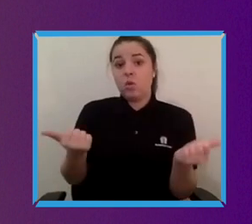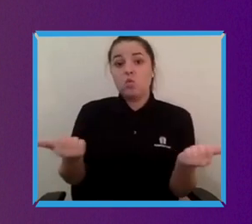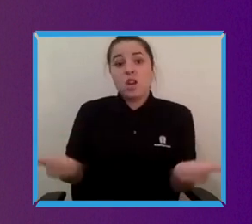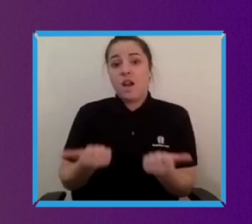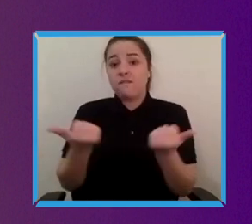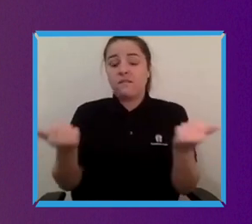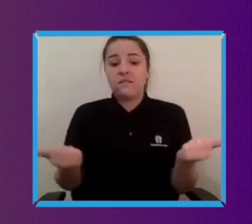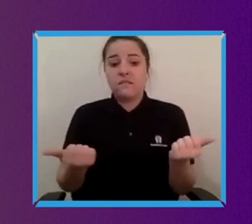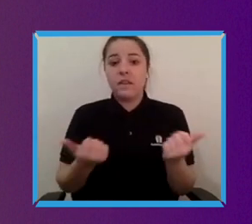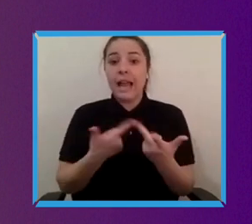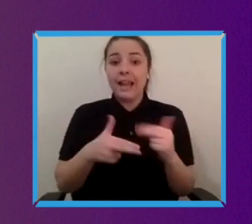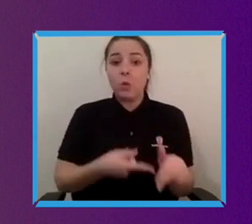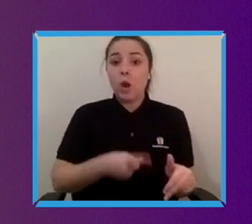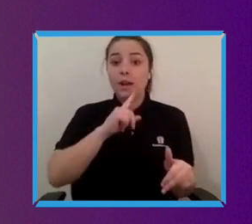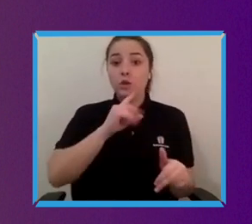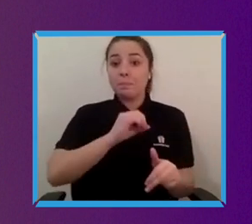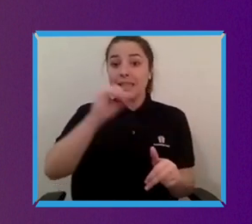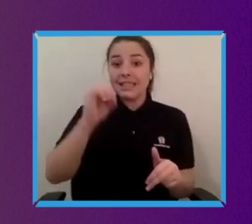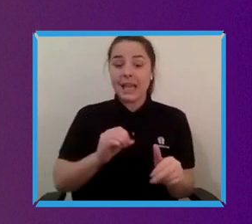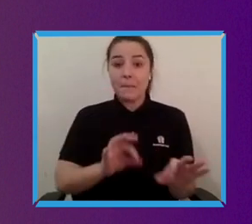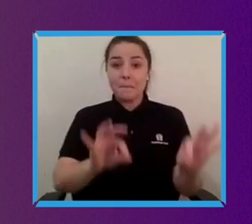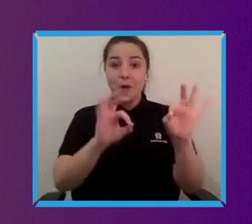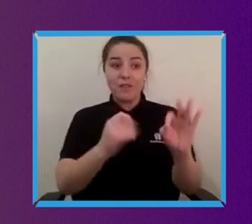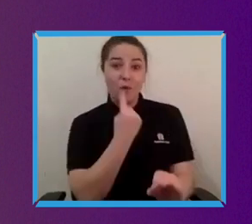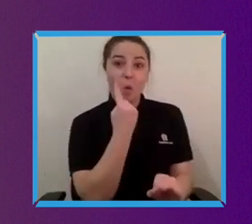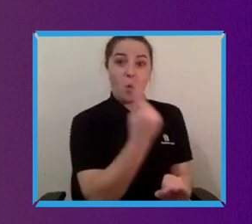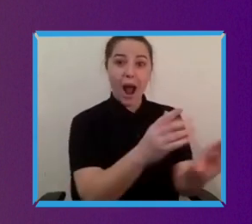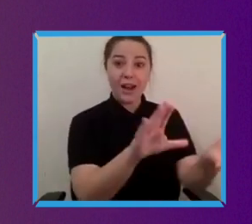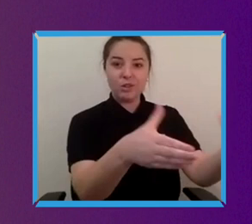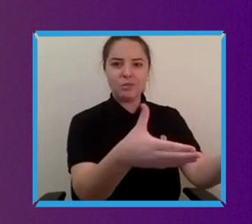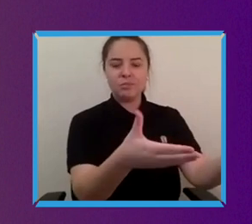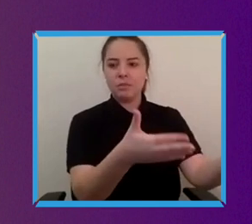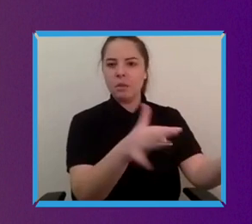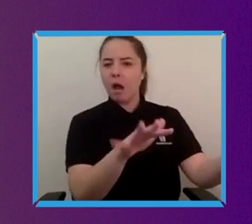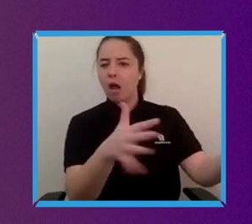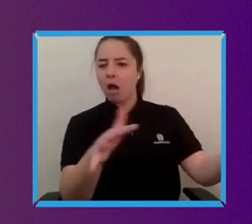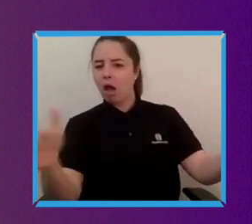100% perfect for one sector of the community is was by definition not going to be good